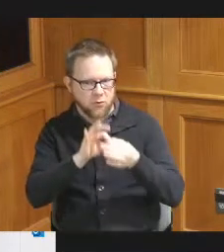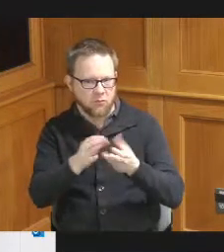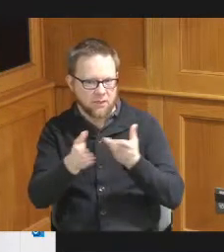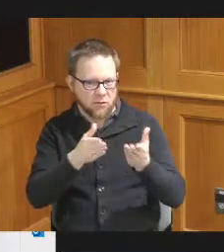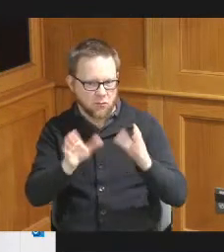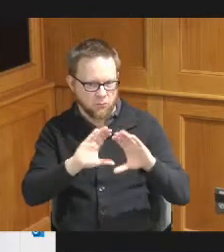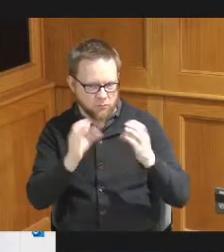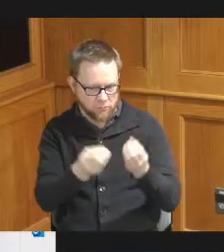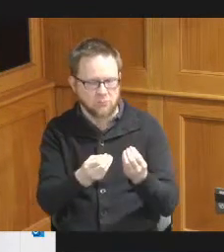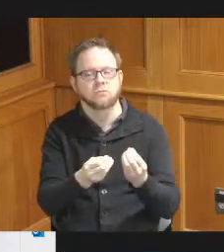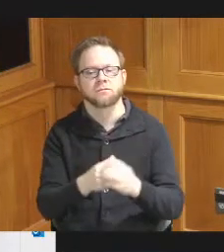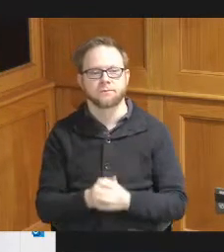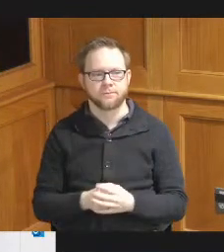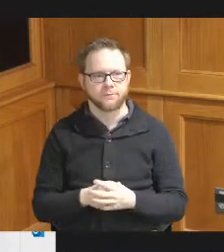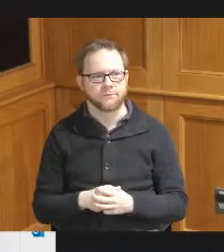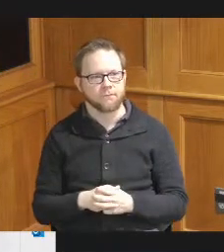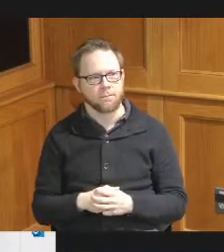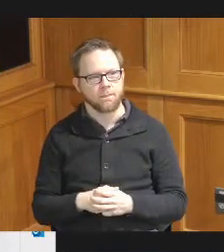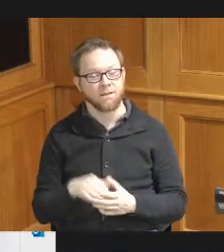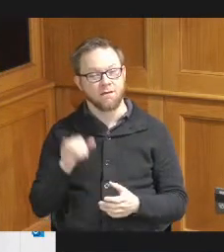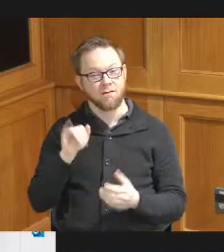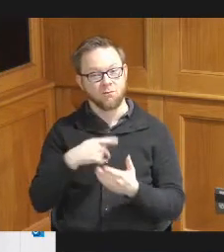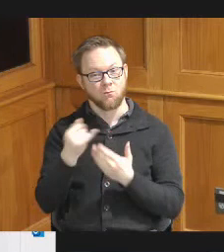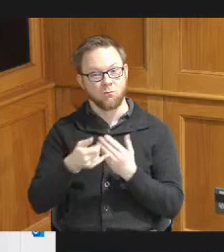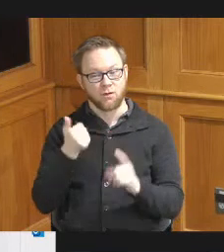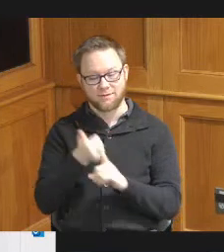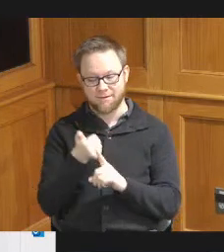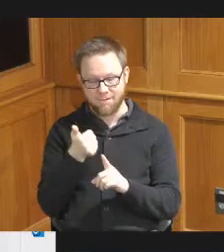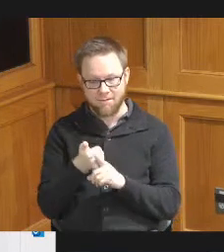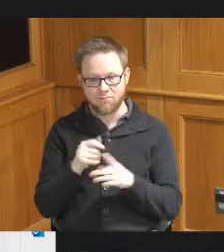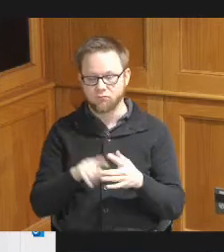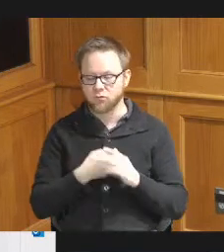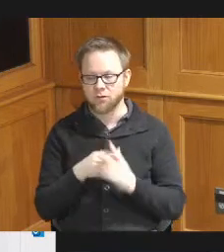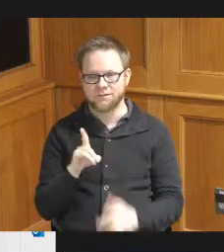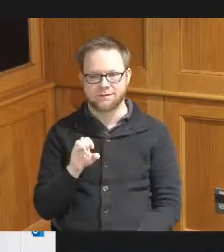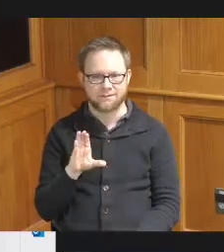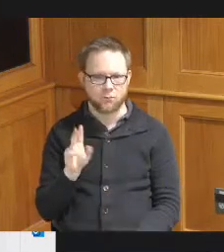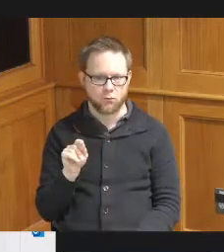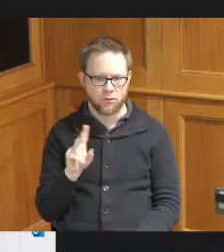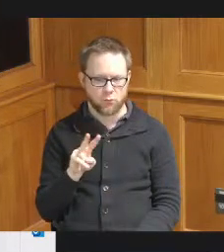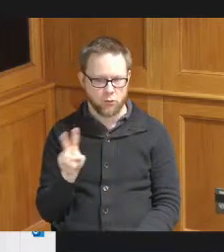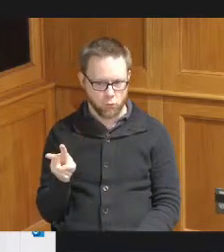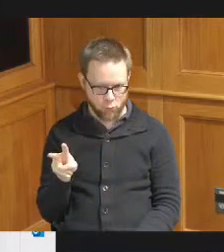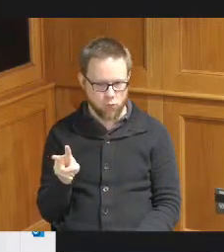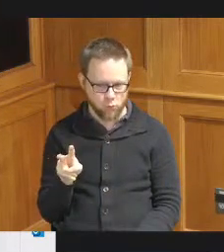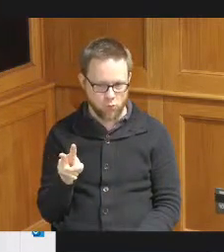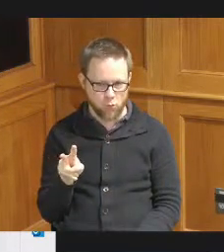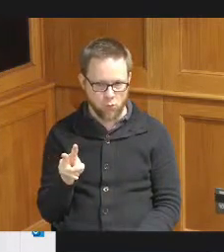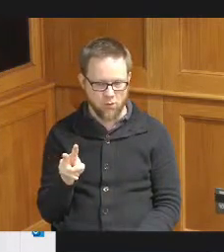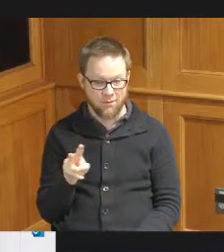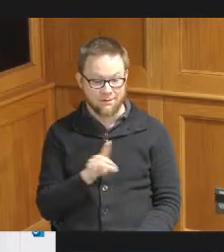as I mentioned the project kicked off in December 2022 from December through